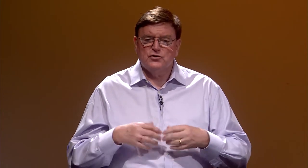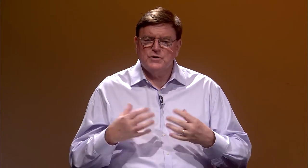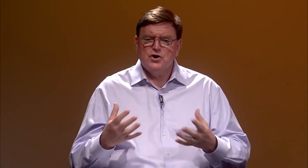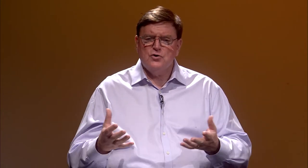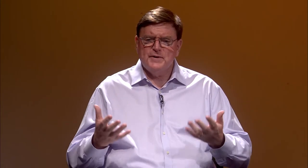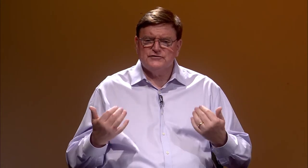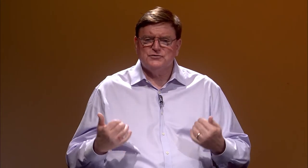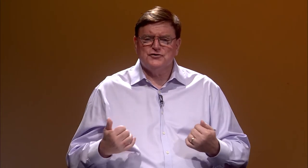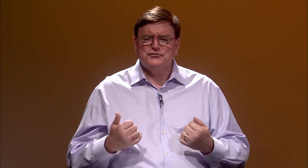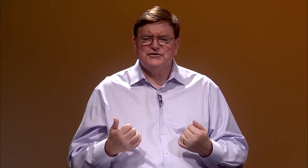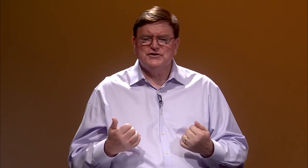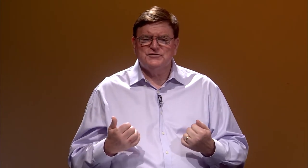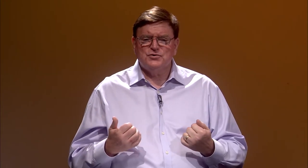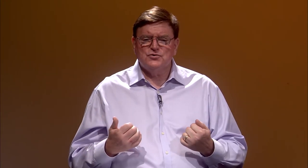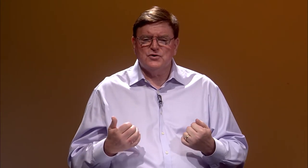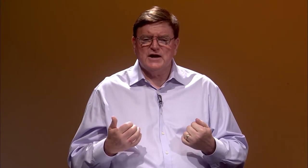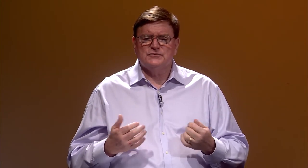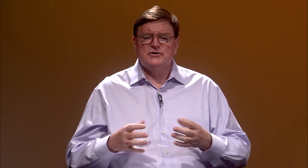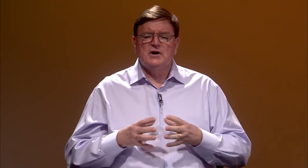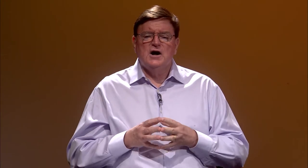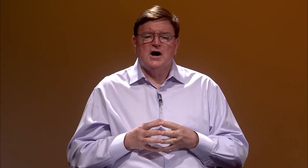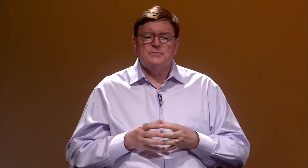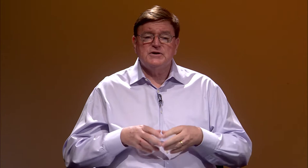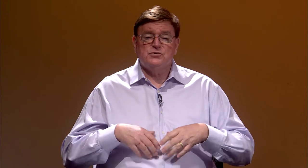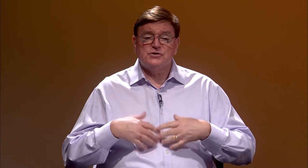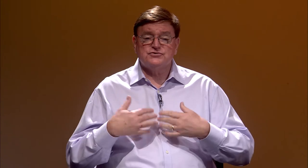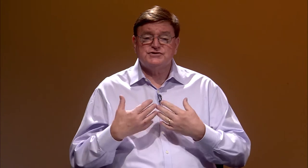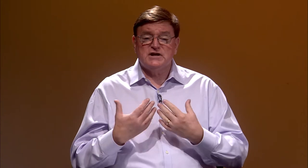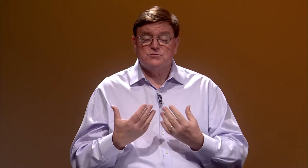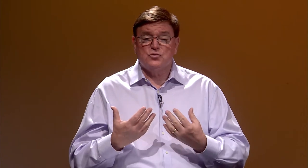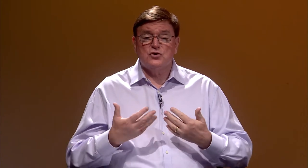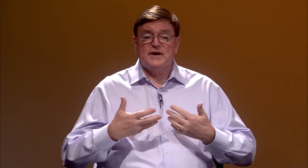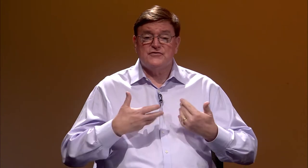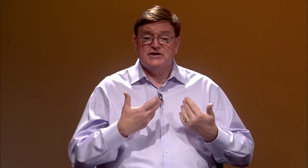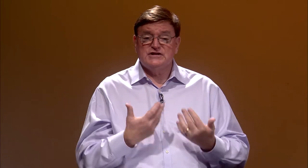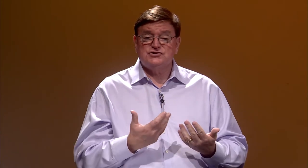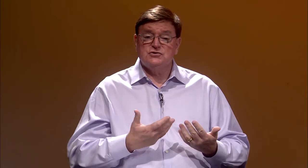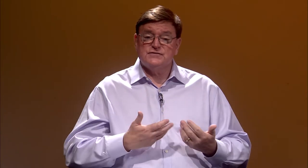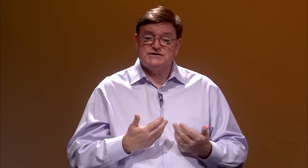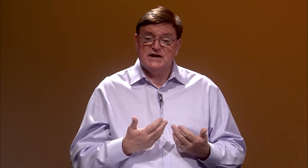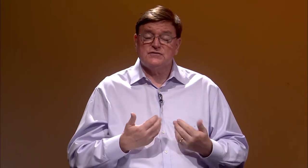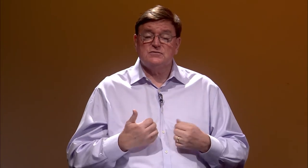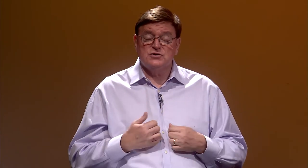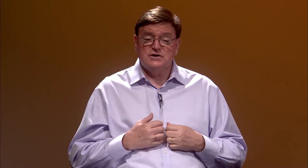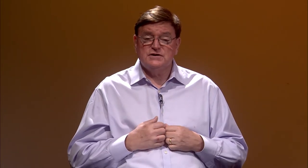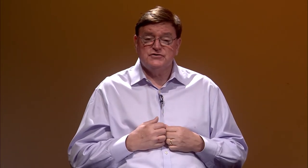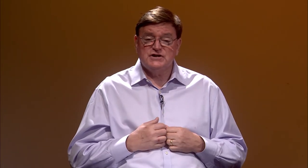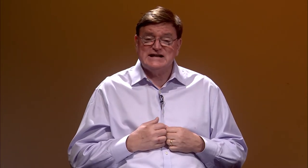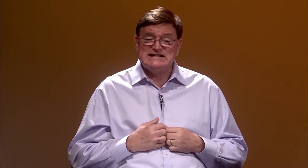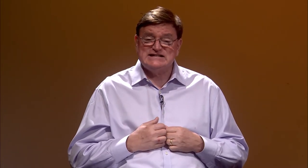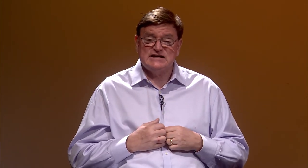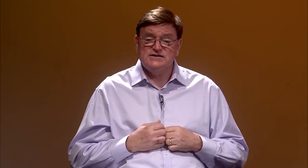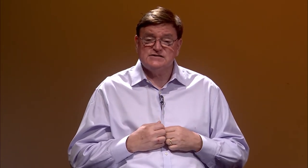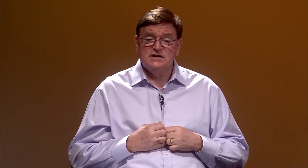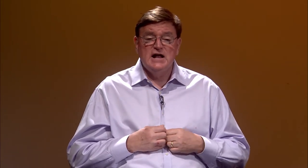So we hope as a result of these programs, people will understand more about the history of the deaf community in the United States,